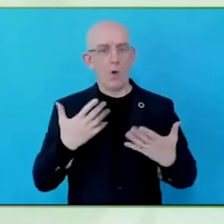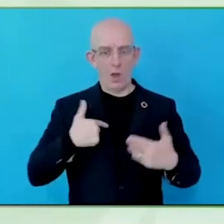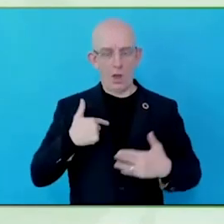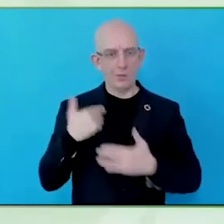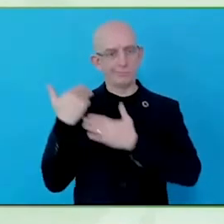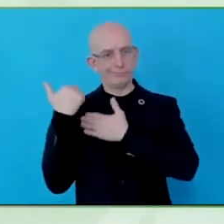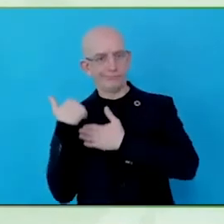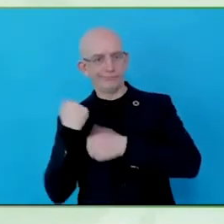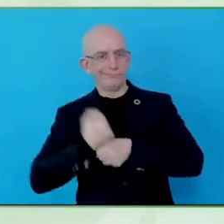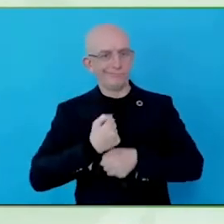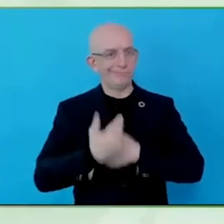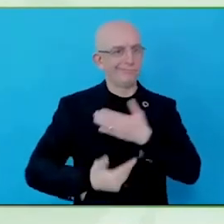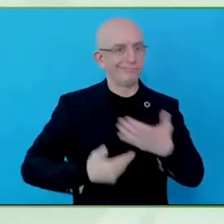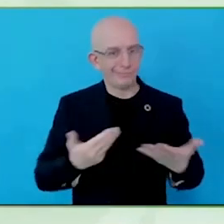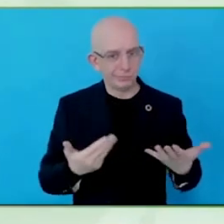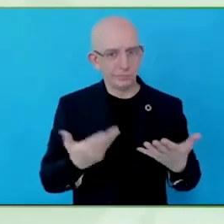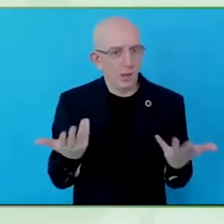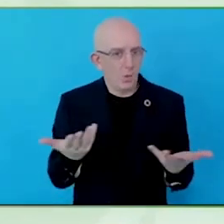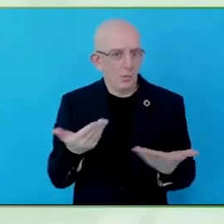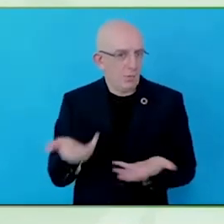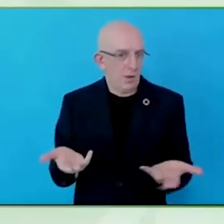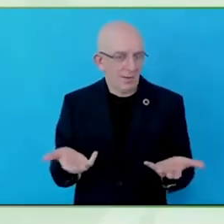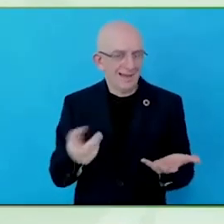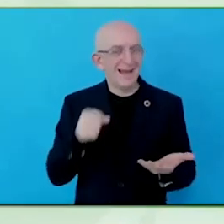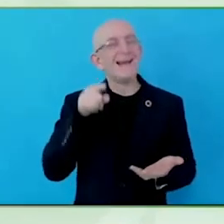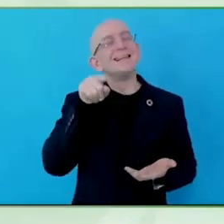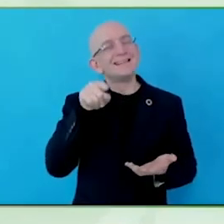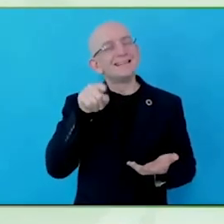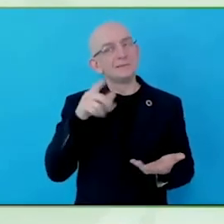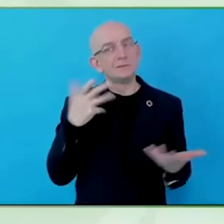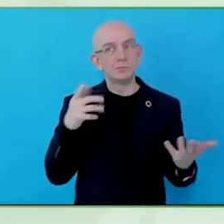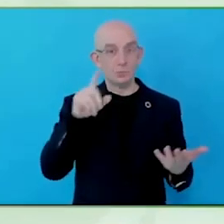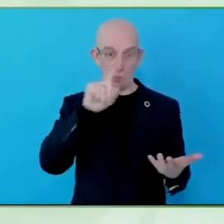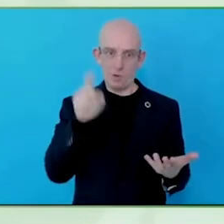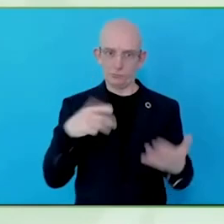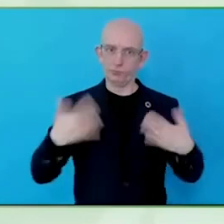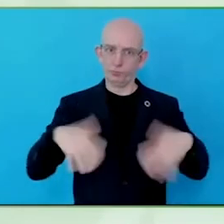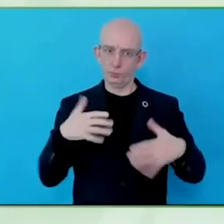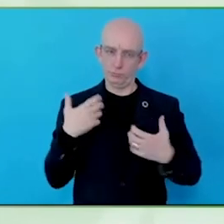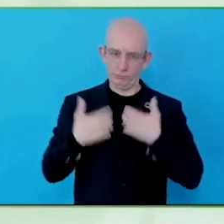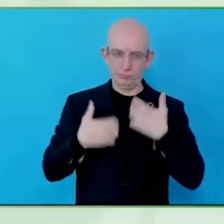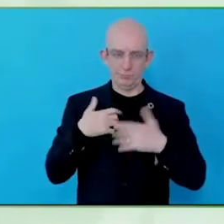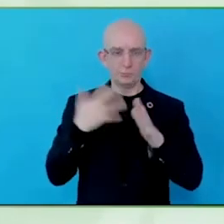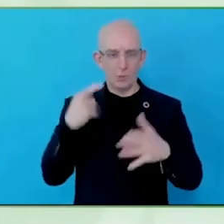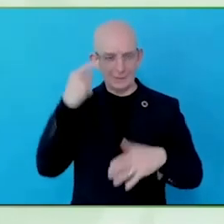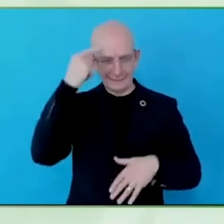just at the point of design that are most useful, practical and efficient, to improve things.